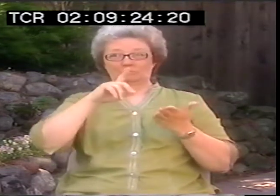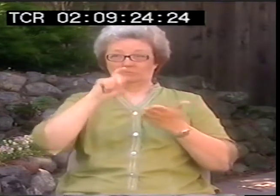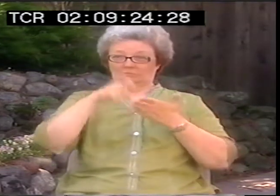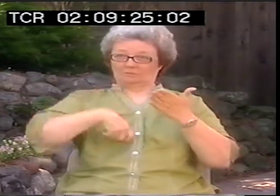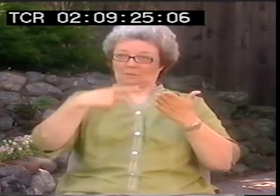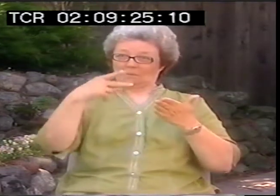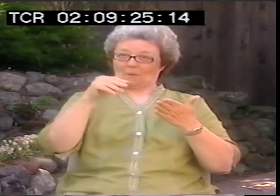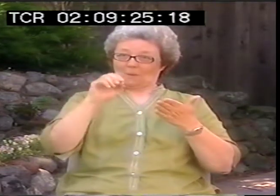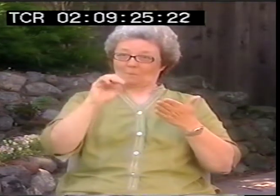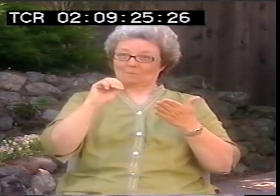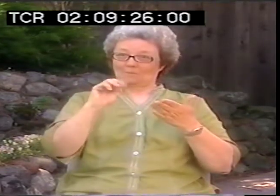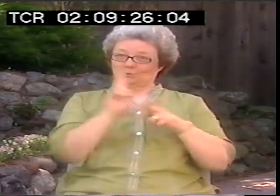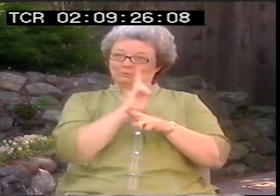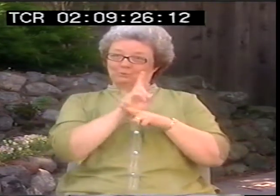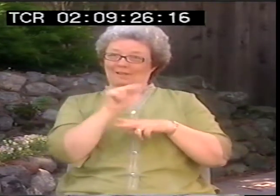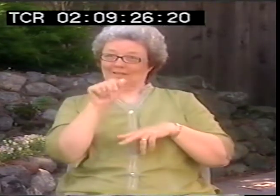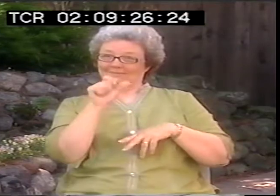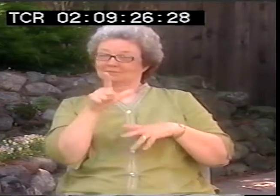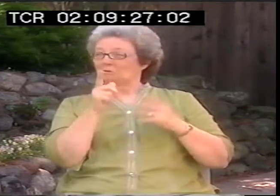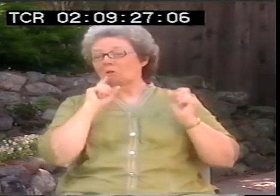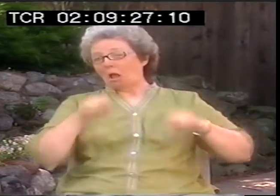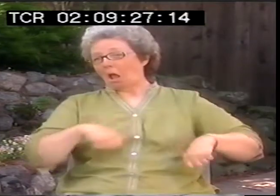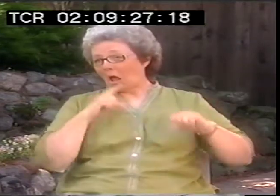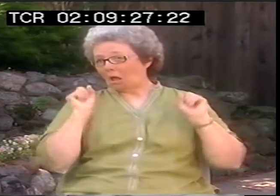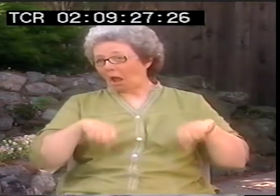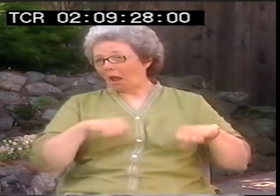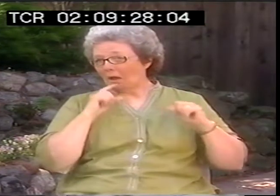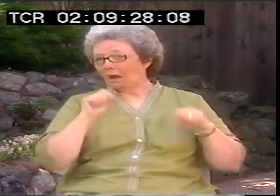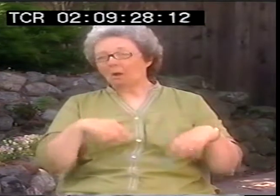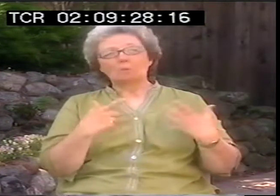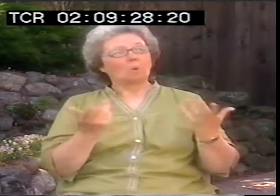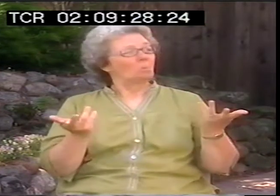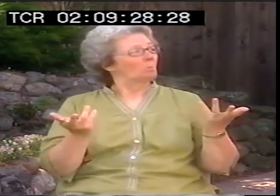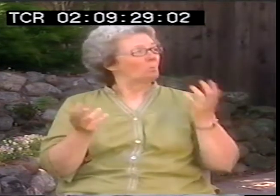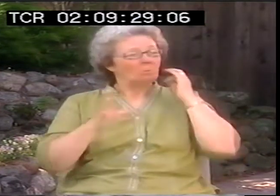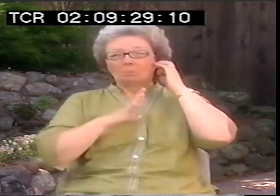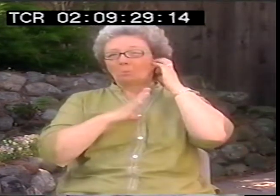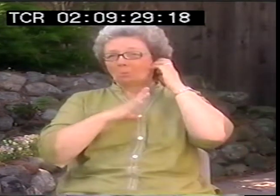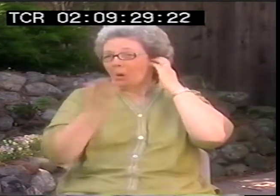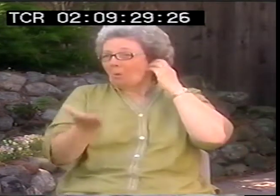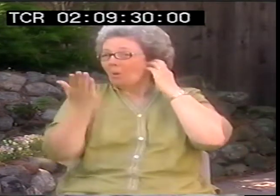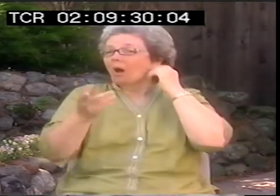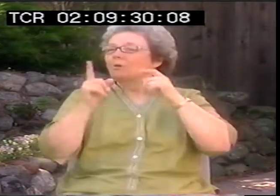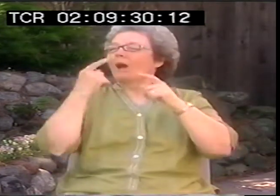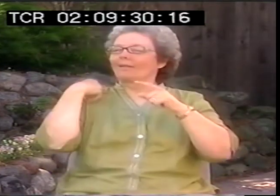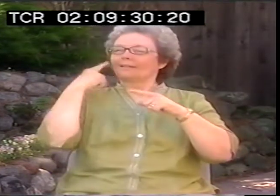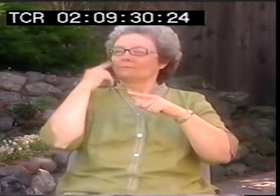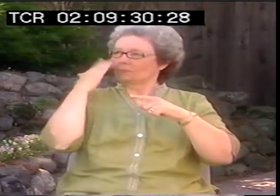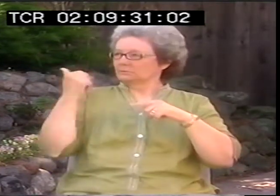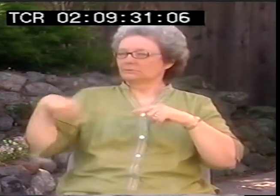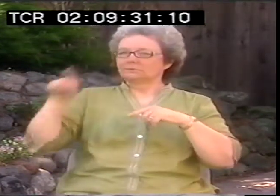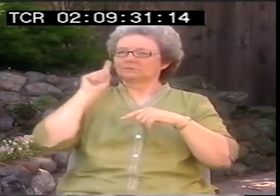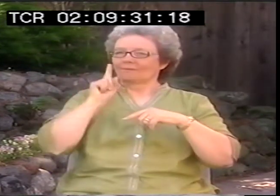But I guess I could write a poem in ASL about that. I guess I could.